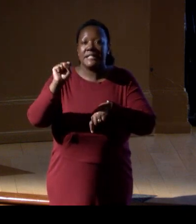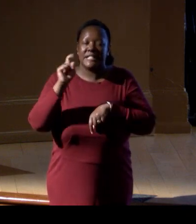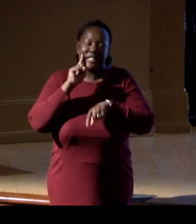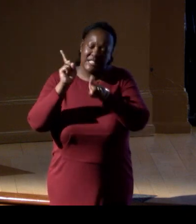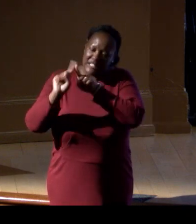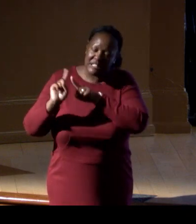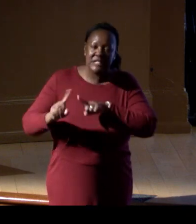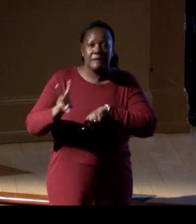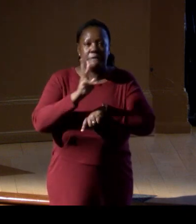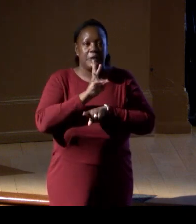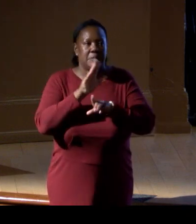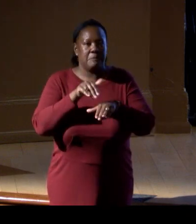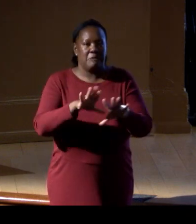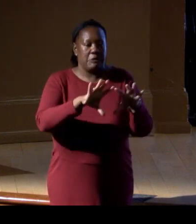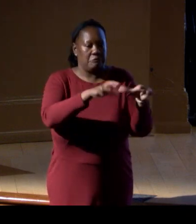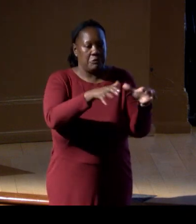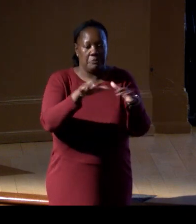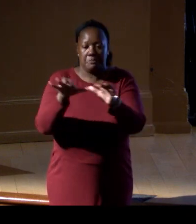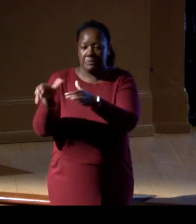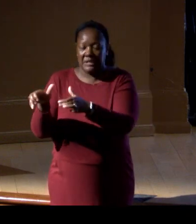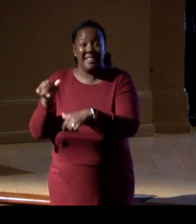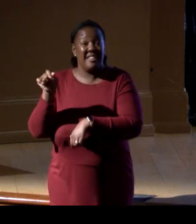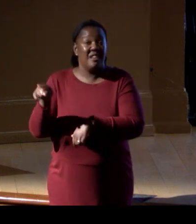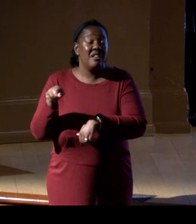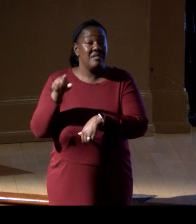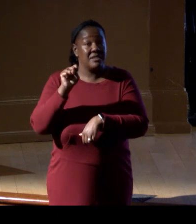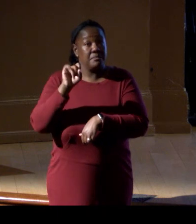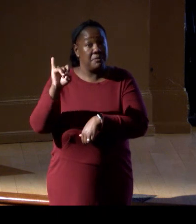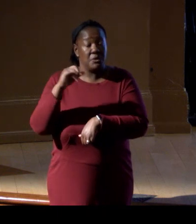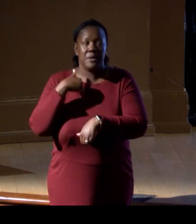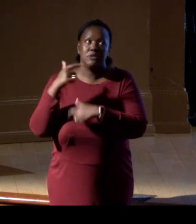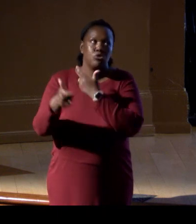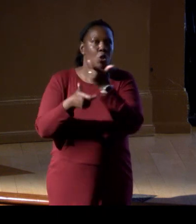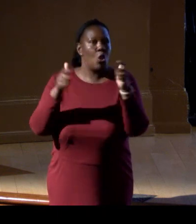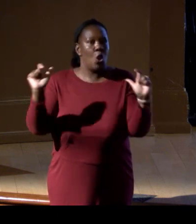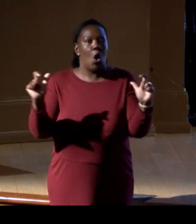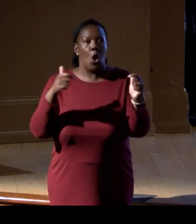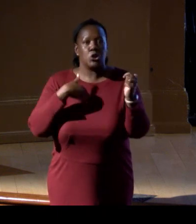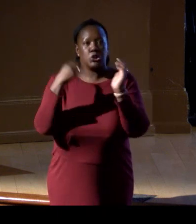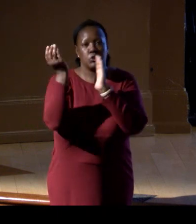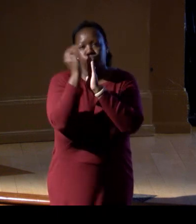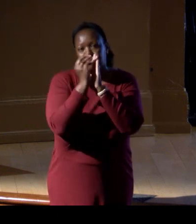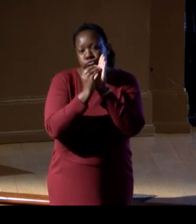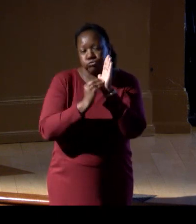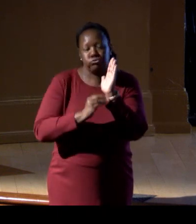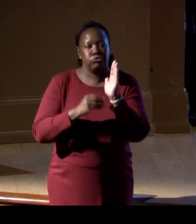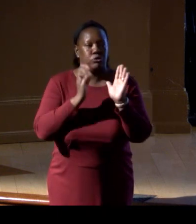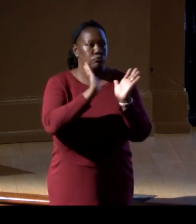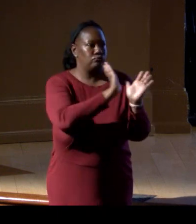The Smithsonian has the largest library of marine life, a Rosetta Stone that allows the link